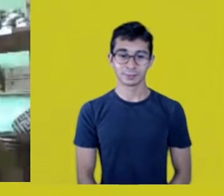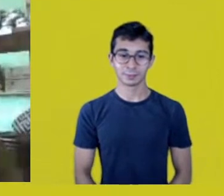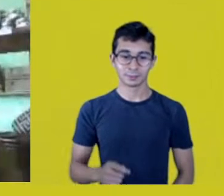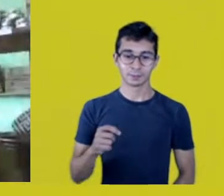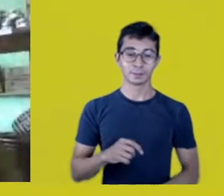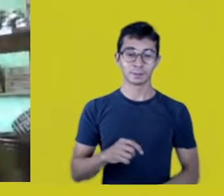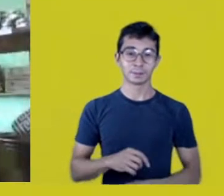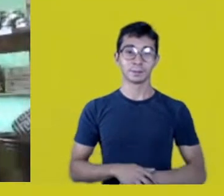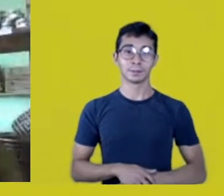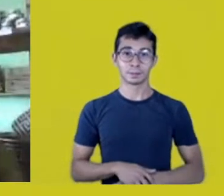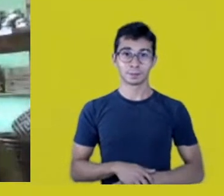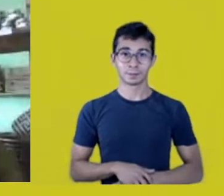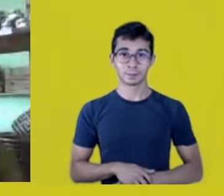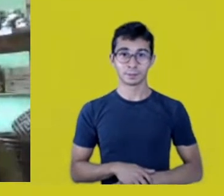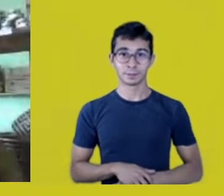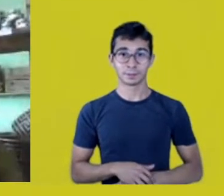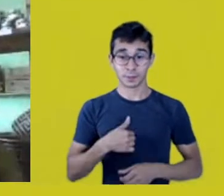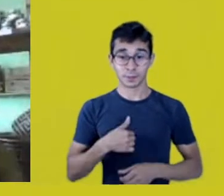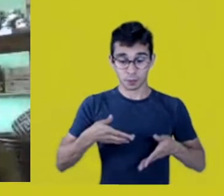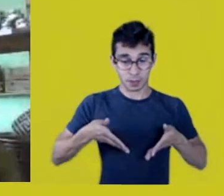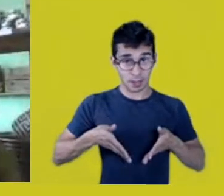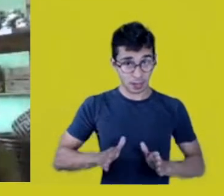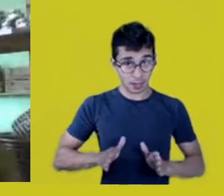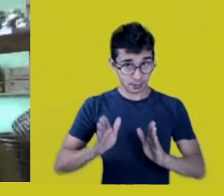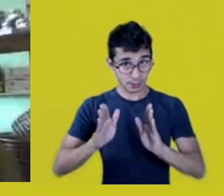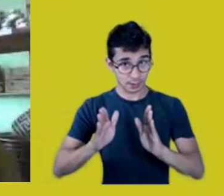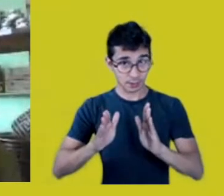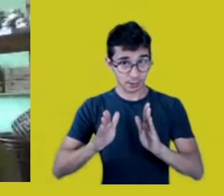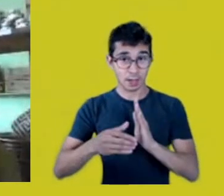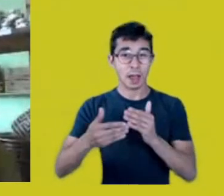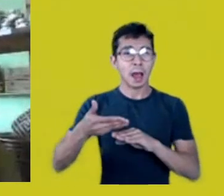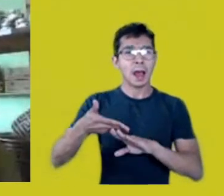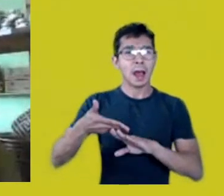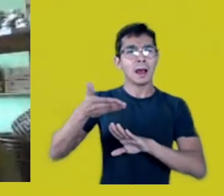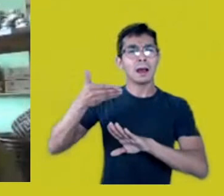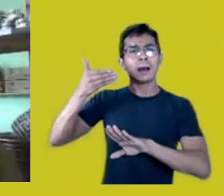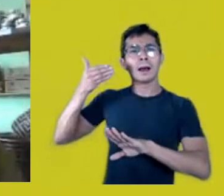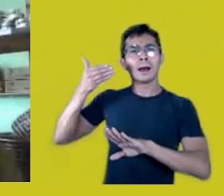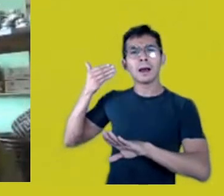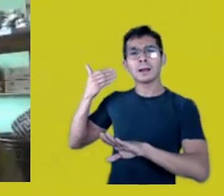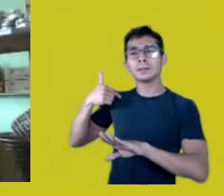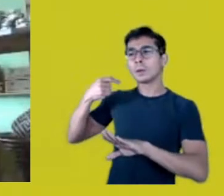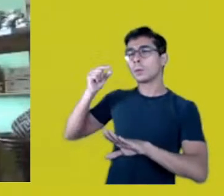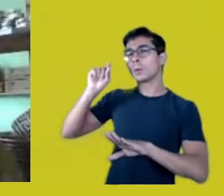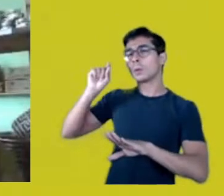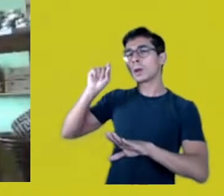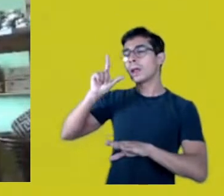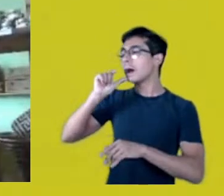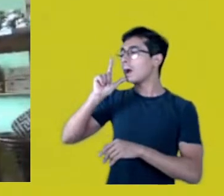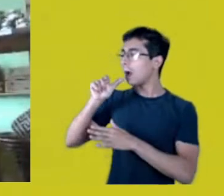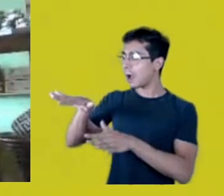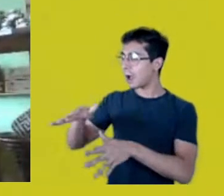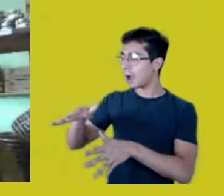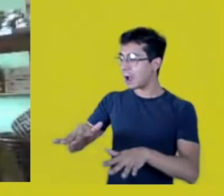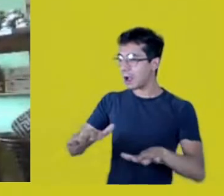Before I was born, I was water, I was wind,